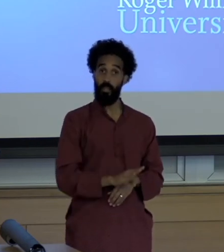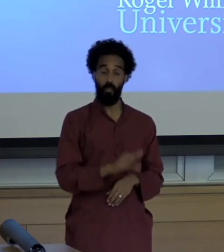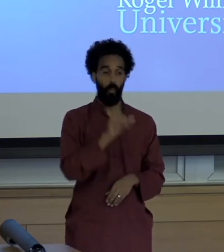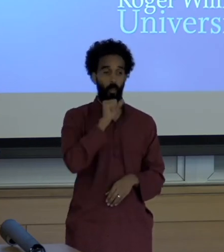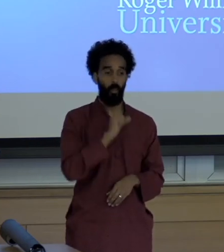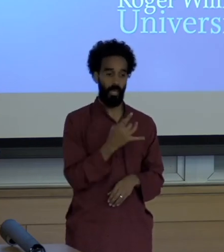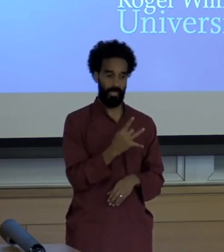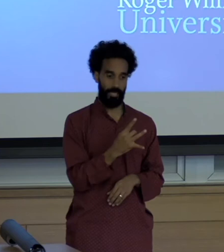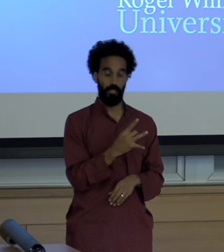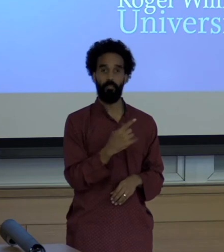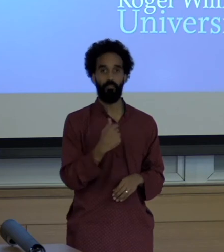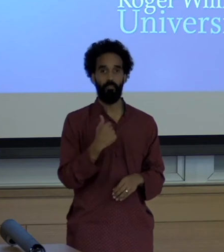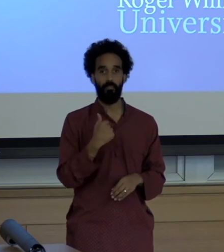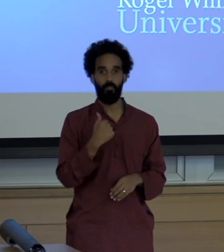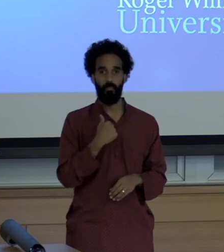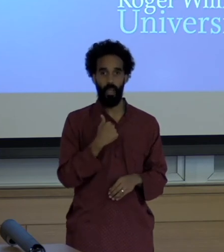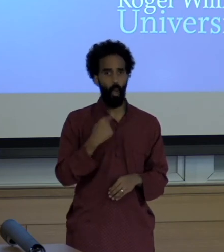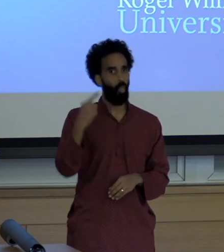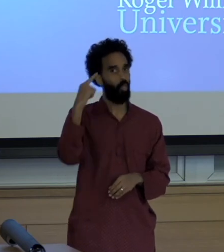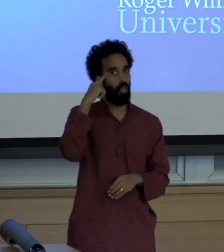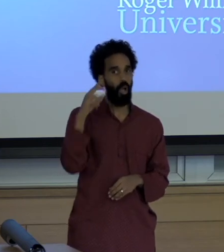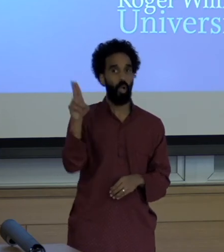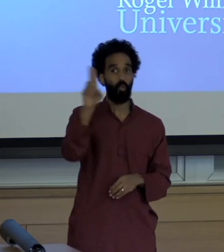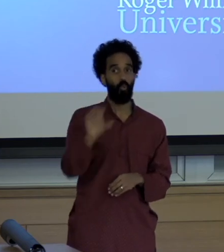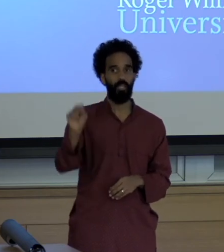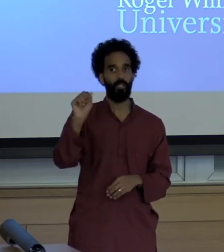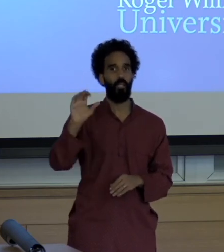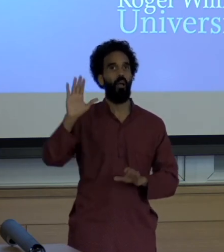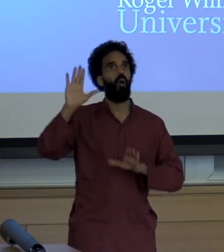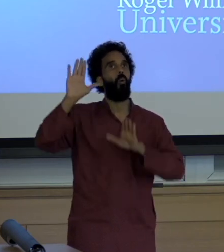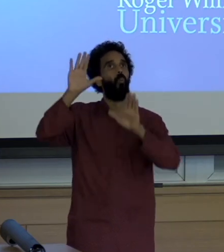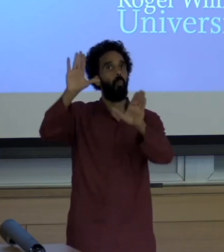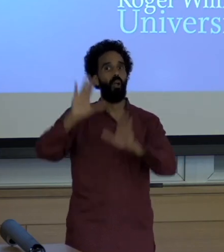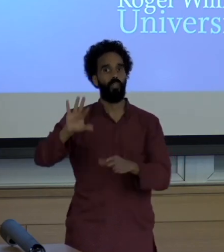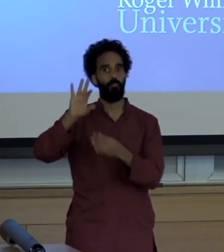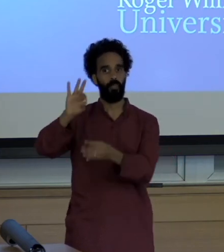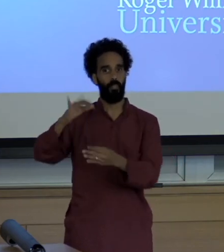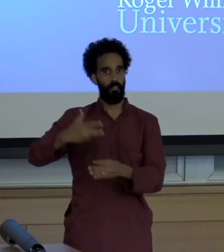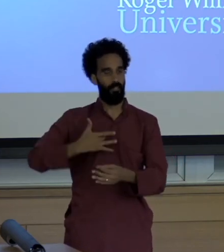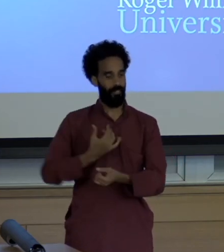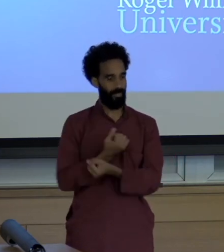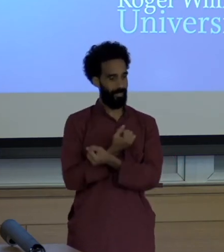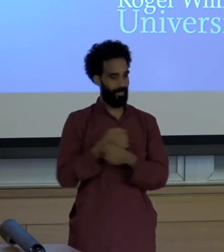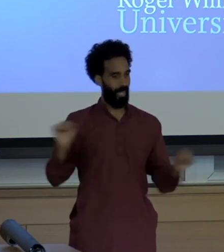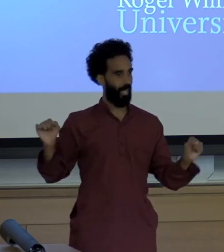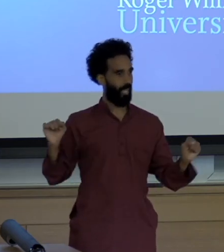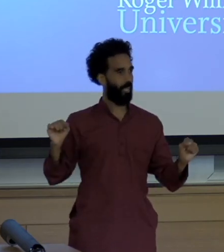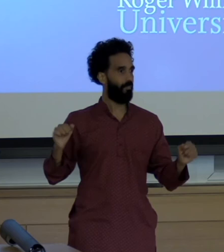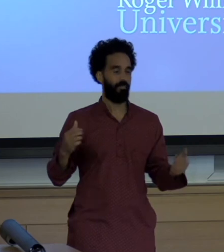I had this fantasy that in the US I'd be safe from the military regime and from